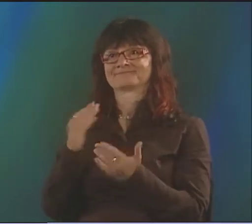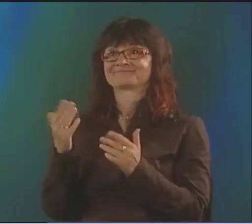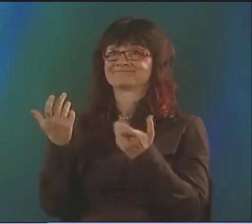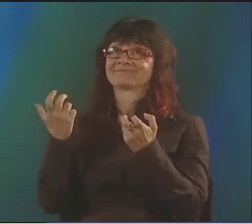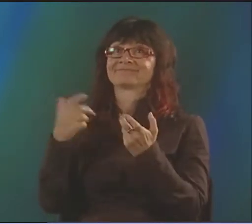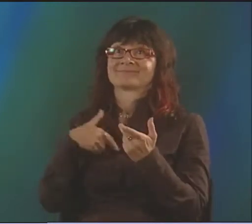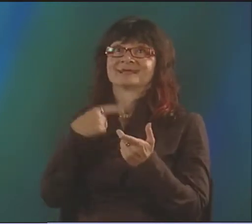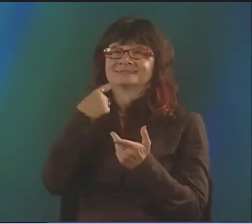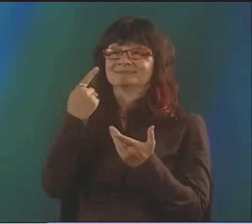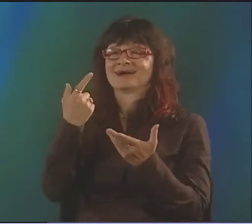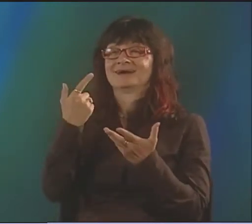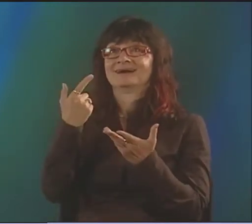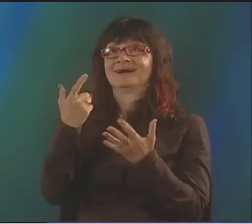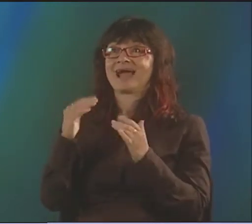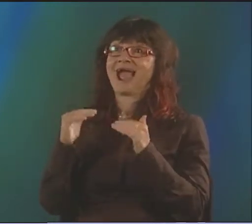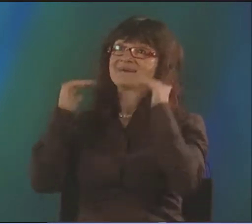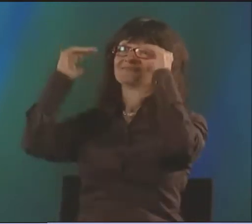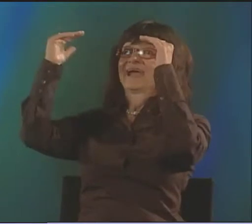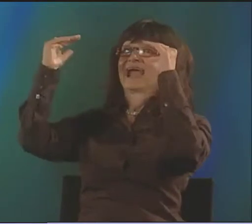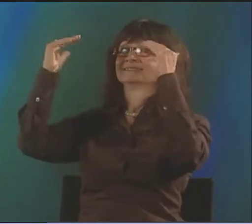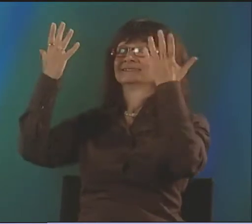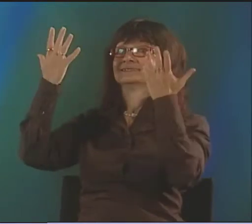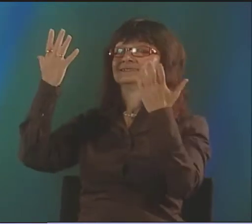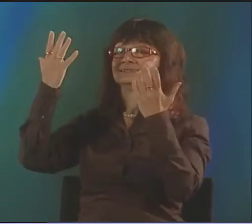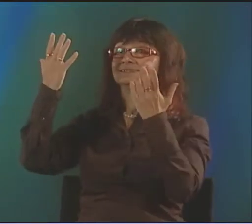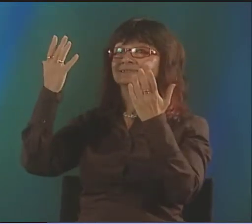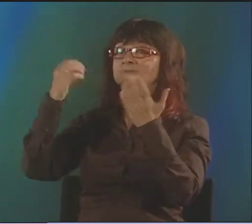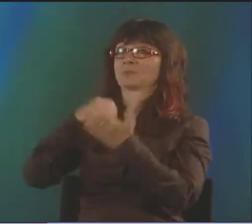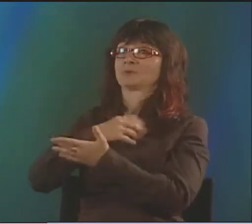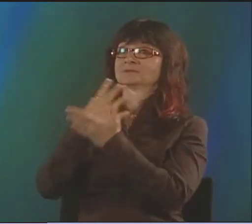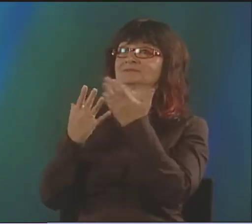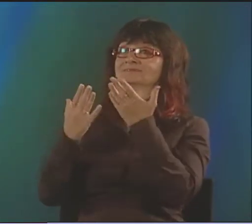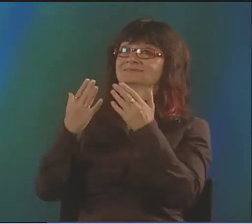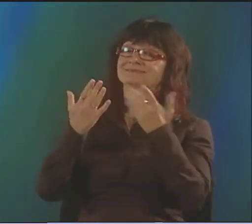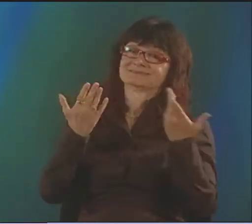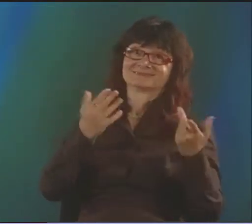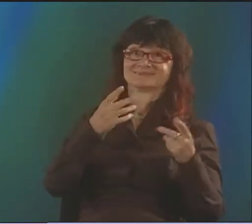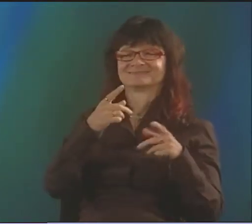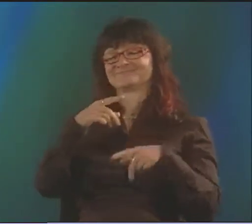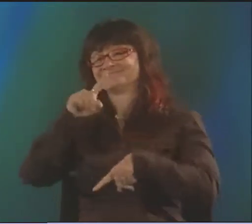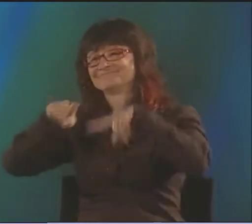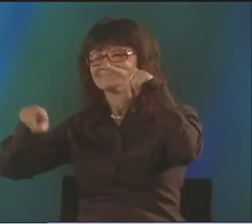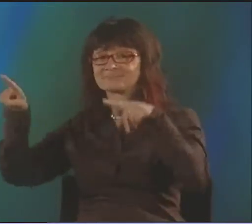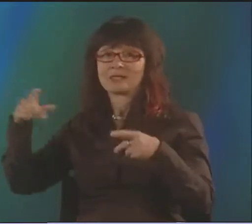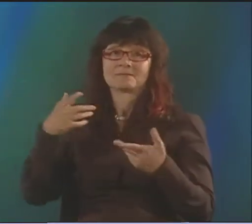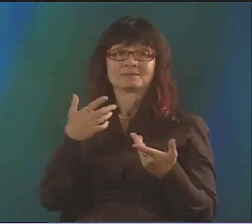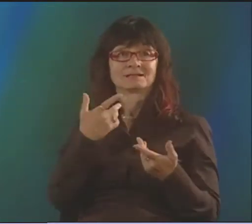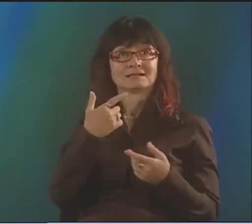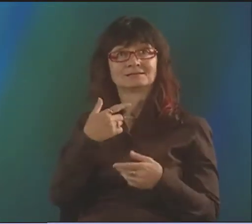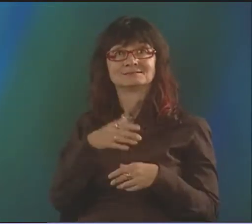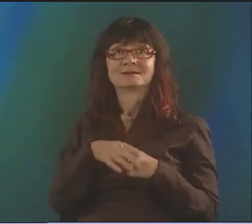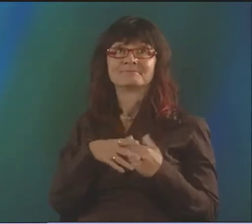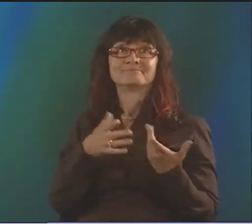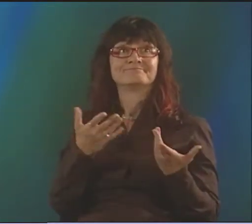IT'S THE SAME WITH MY WORK NOW. I THINK IT'S MORE SOPHISTICATED POETRY THAN I USED TO PERFORM,